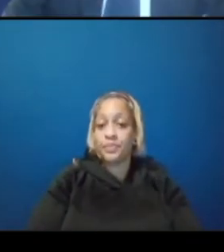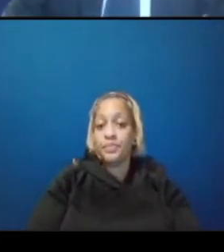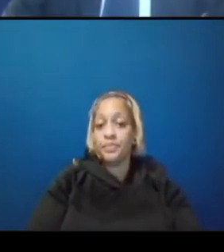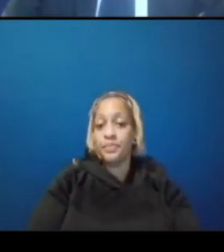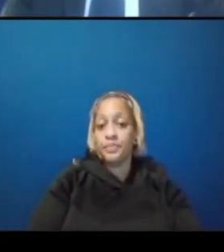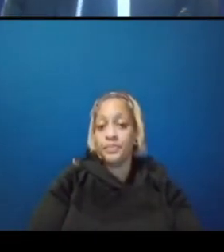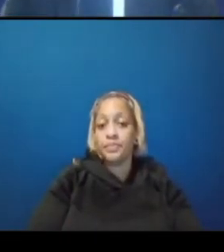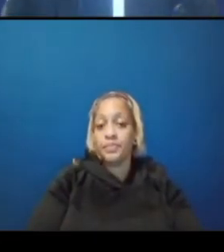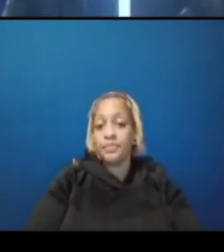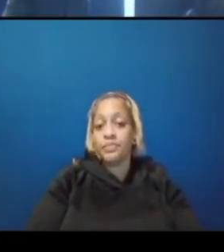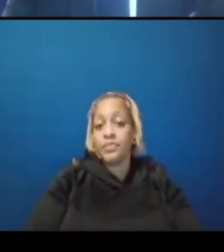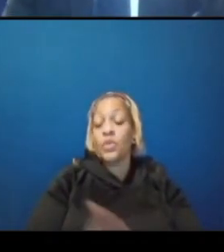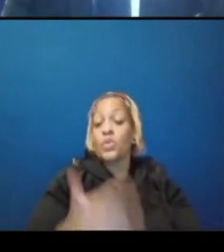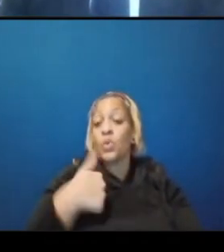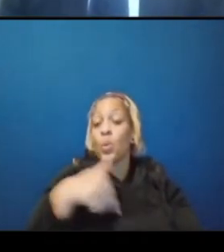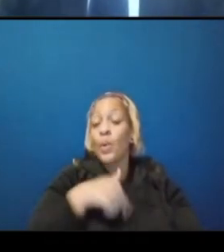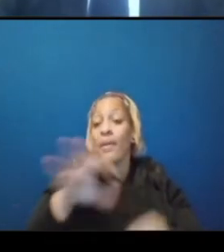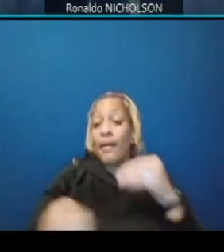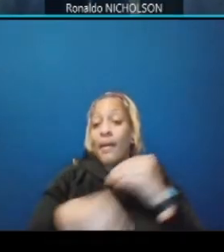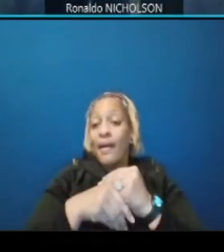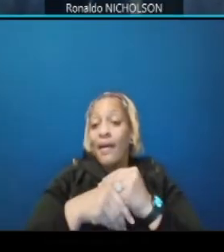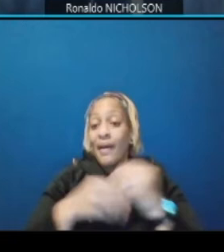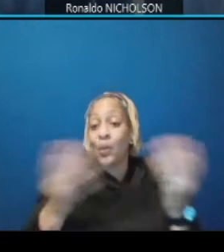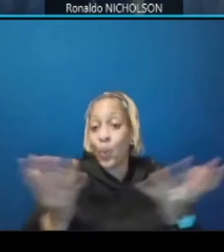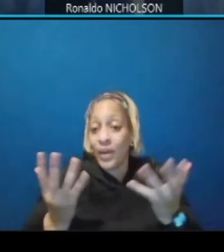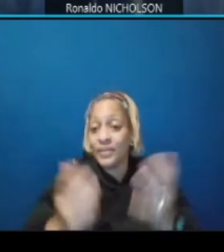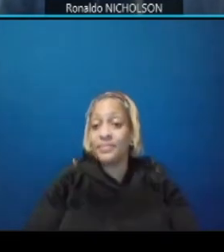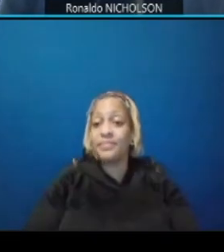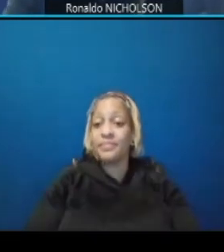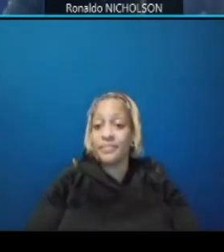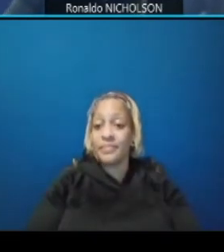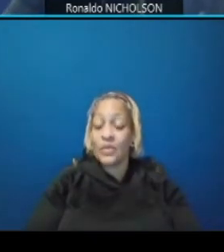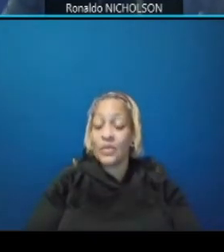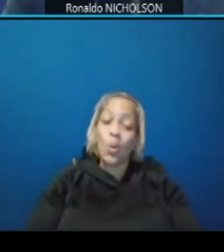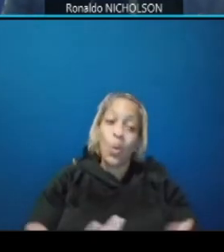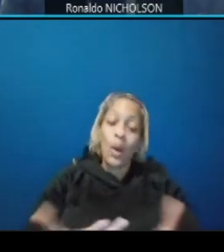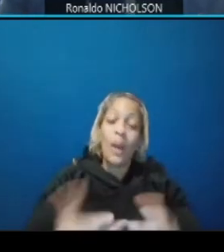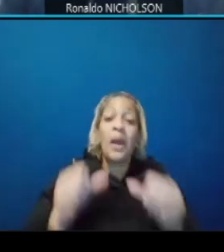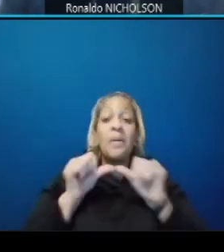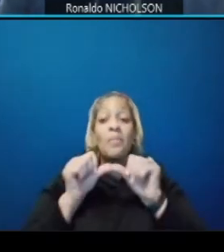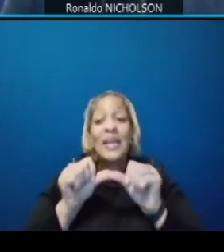what we'll be adding is is are maintaining is some of the existing movements